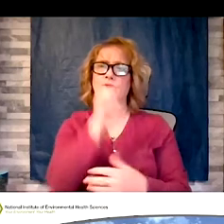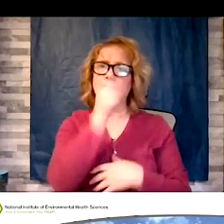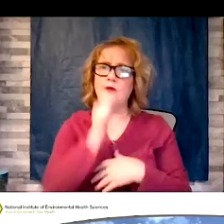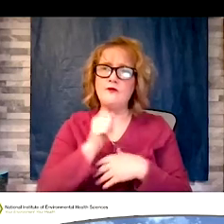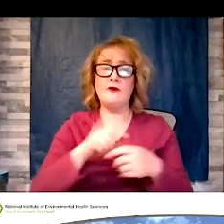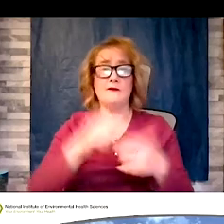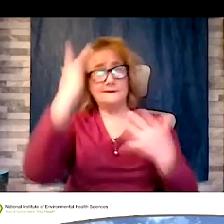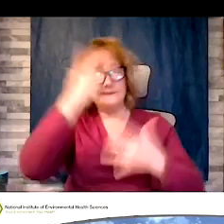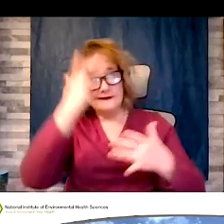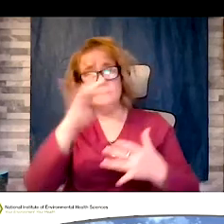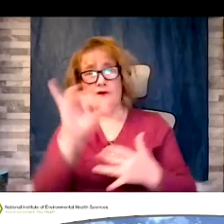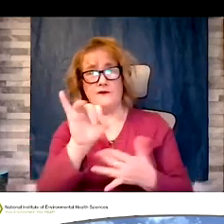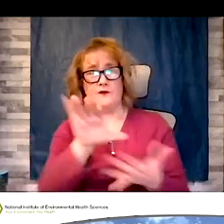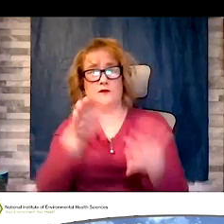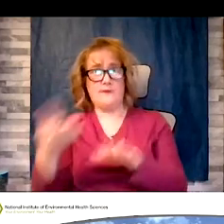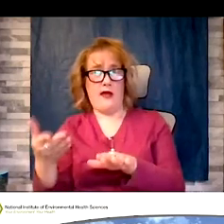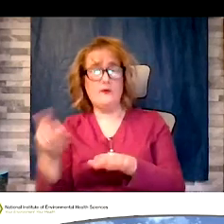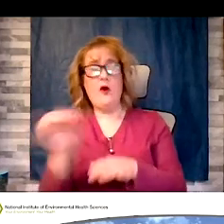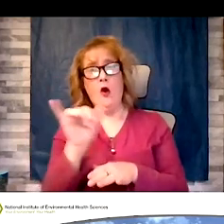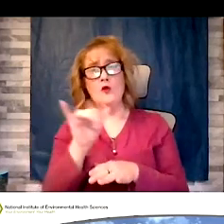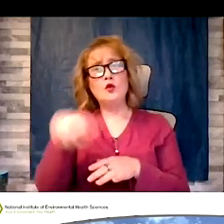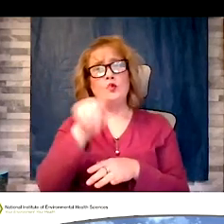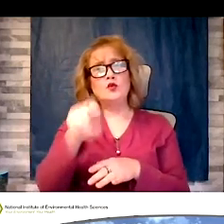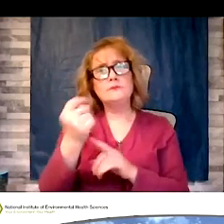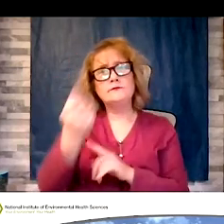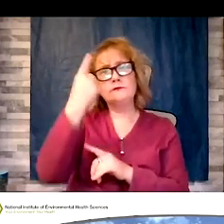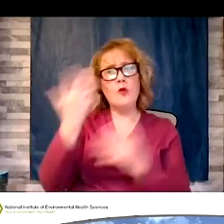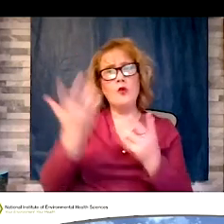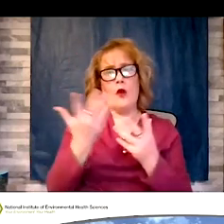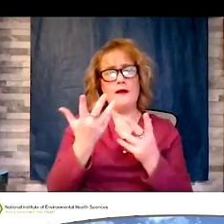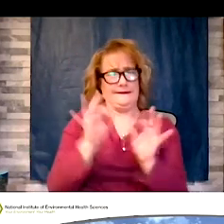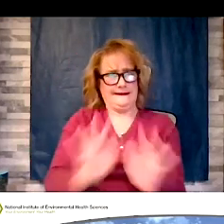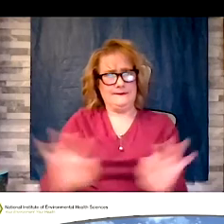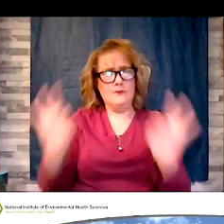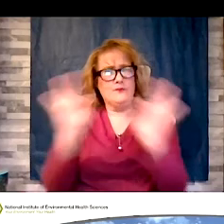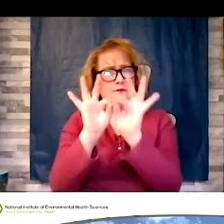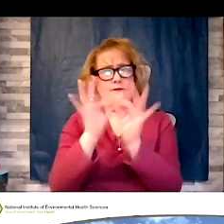able to identify the key components of a healthy diet, a